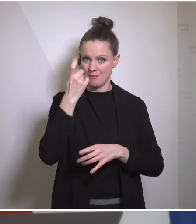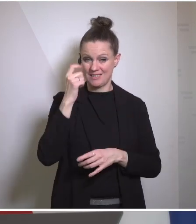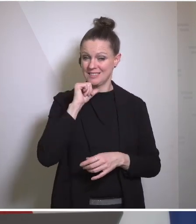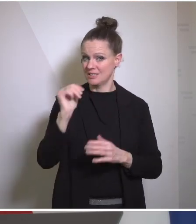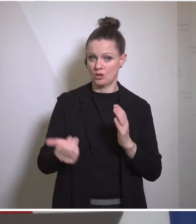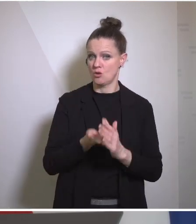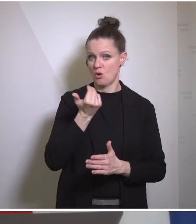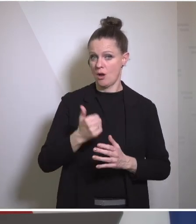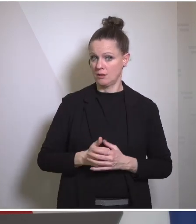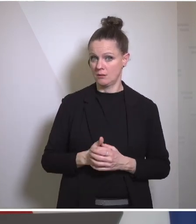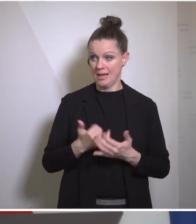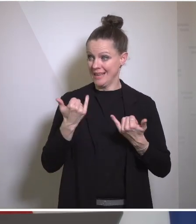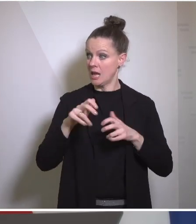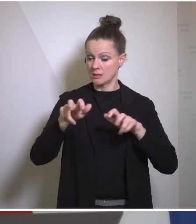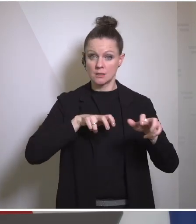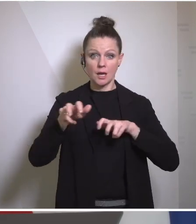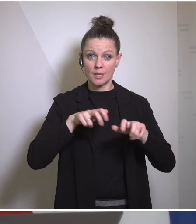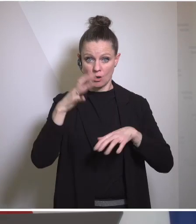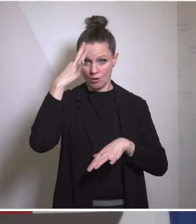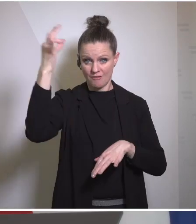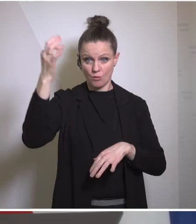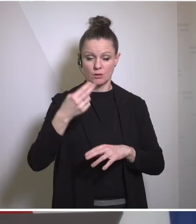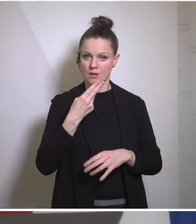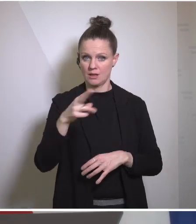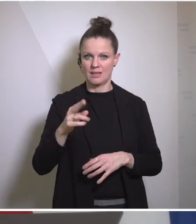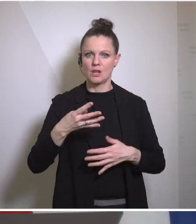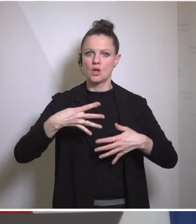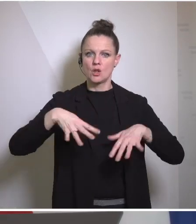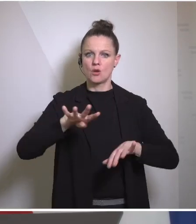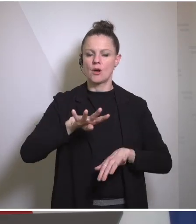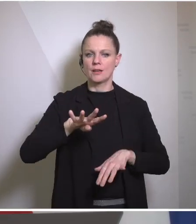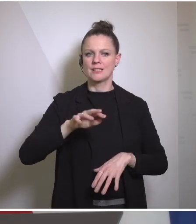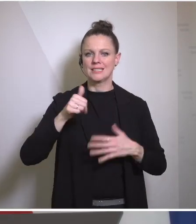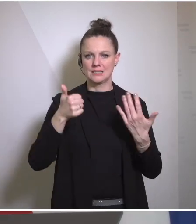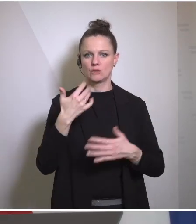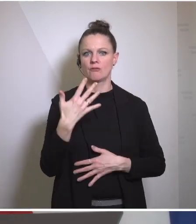invented by this government I always point out in 1956 when Soviet tanks were driving through